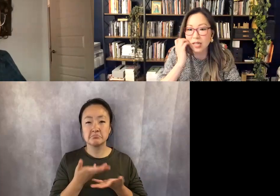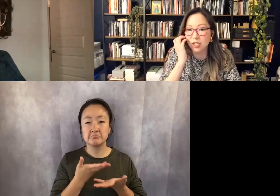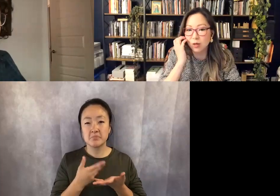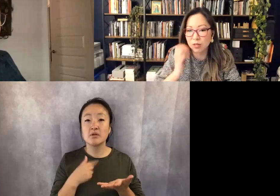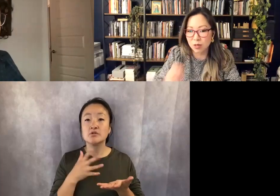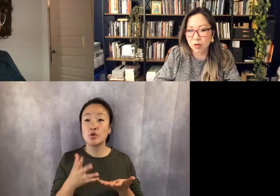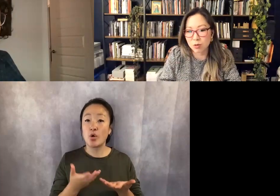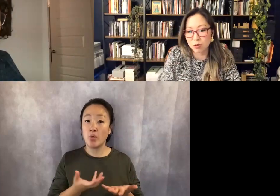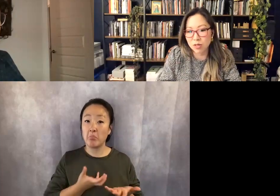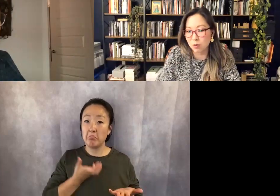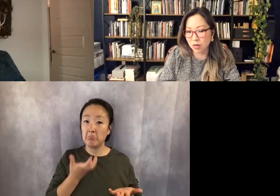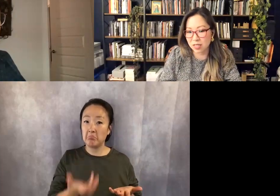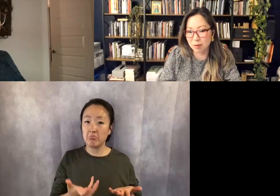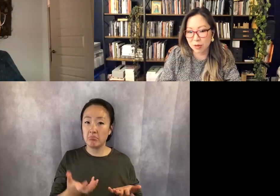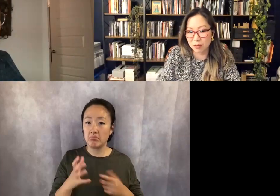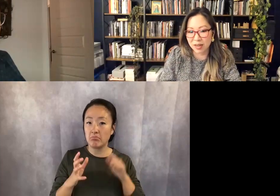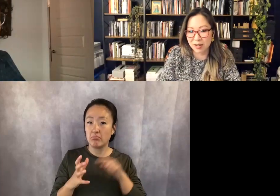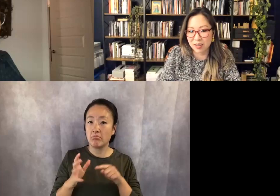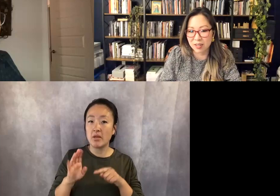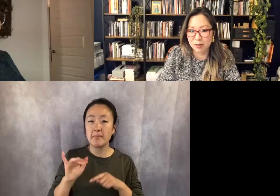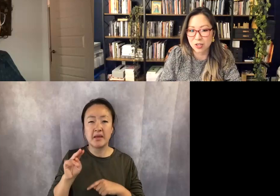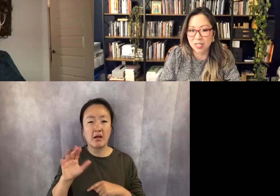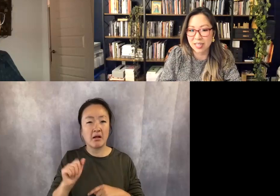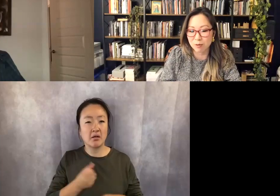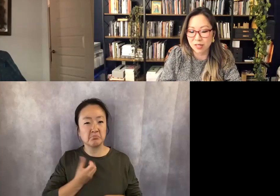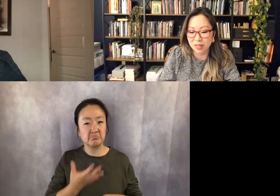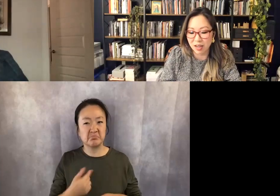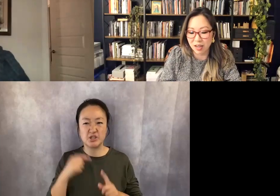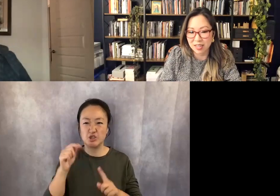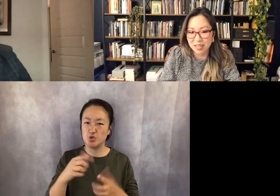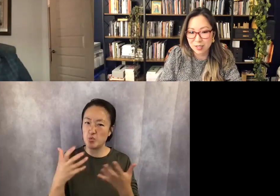Like she was the one who really wanted to be a writer, you know, she like really thought